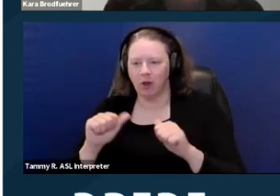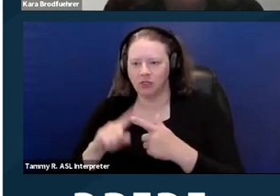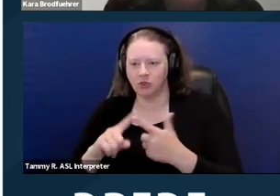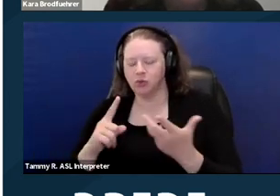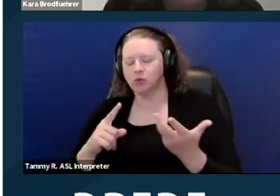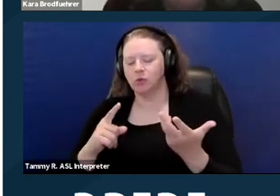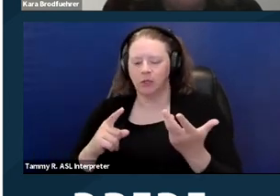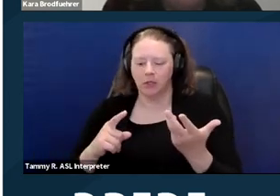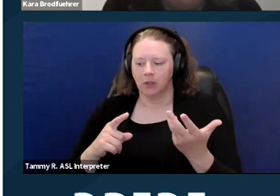for future trainings.